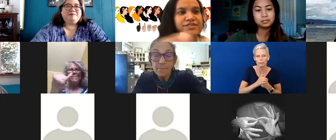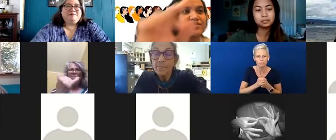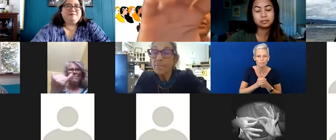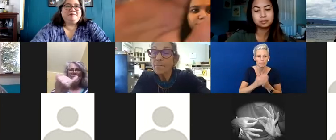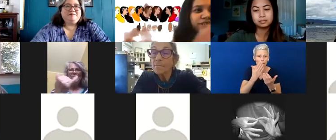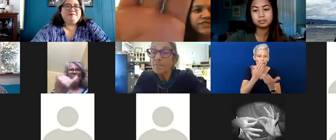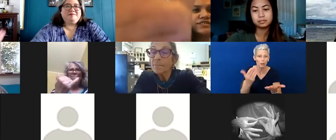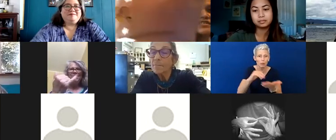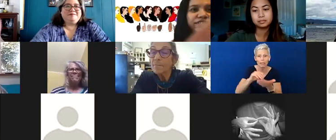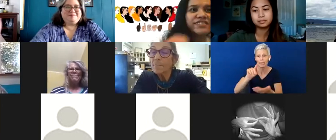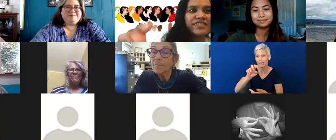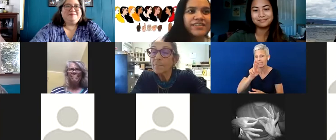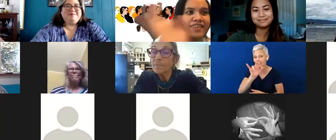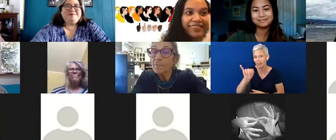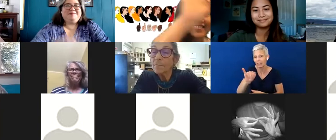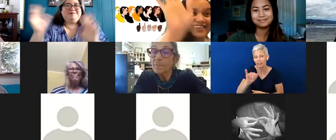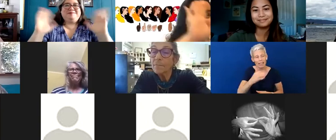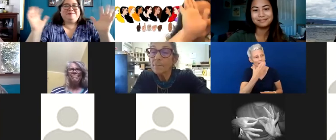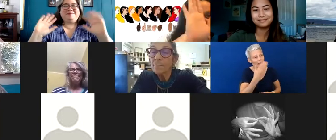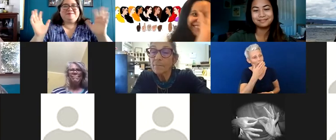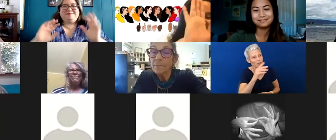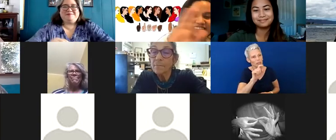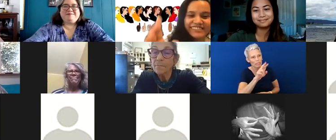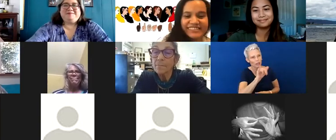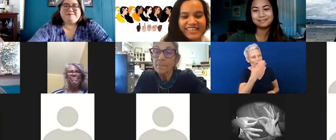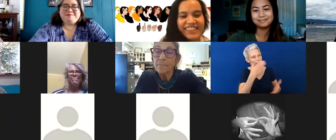Terry: Thank you. Thank you to our interpreters for hanging in there